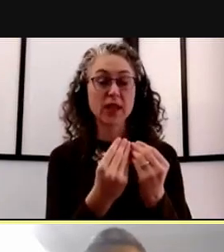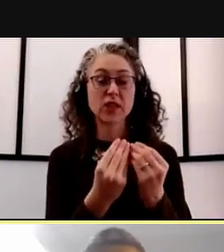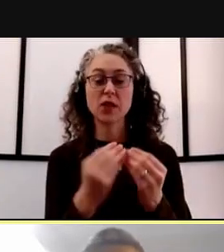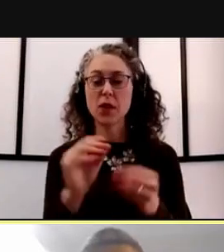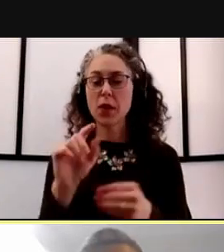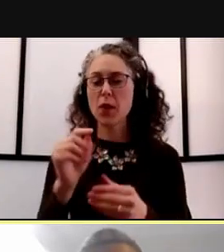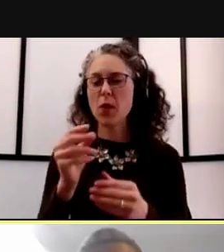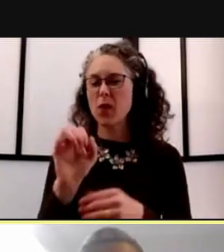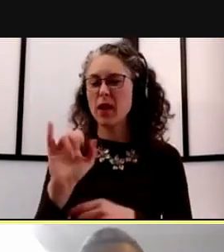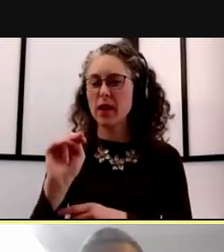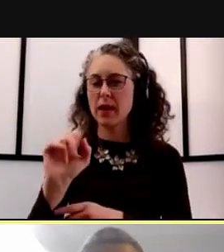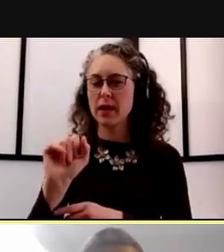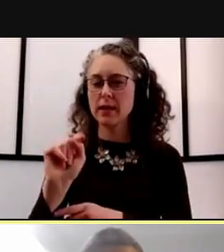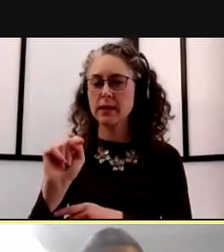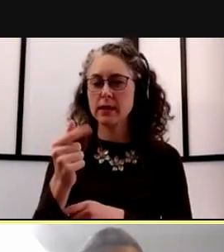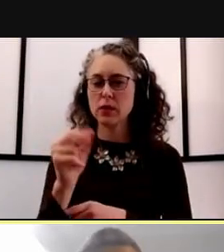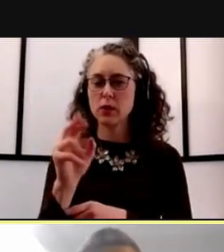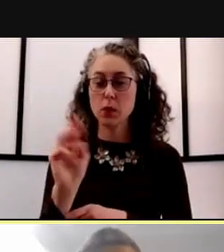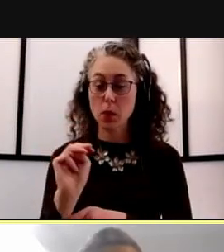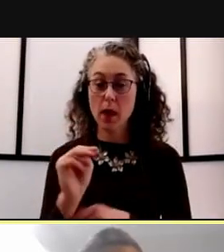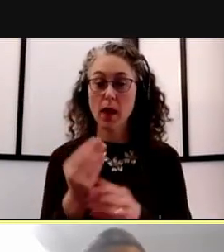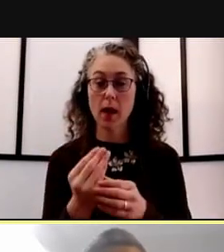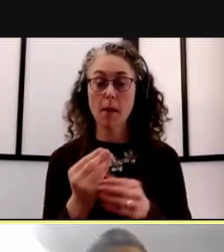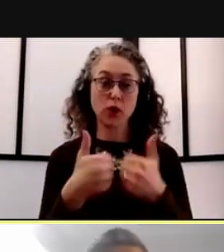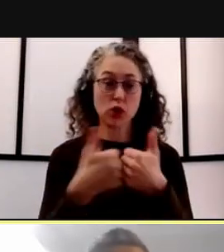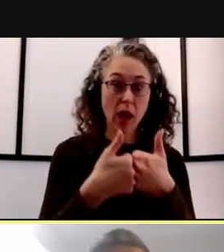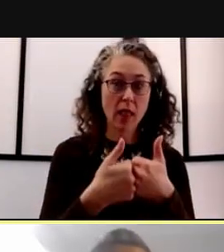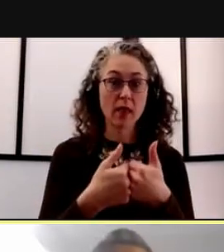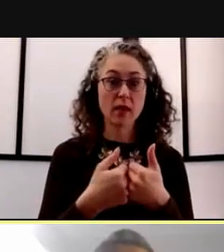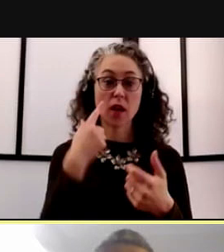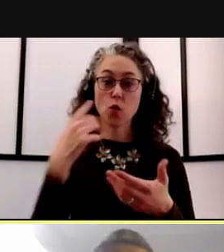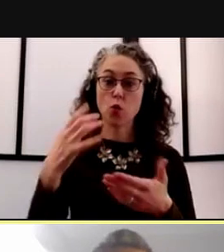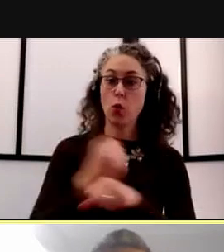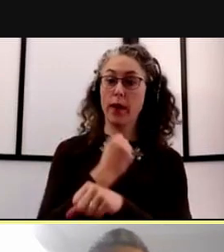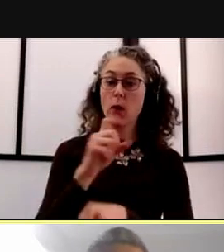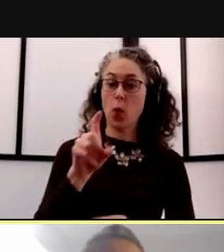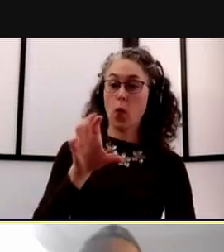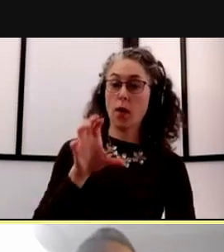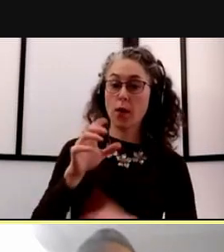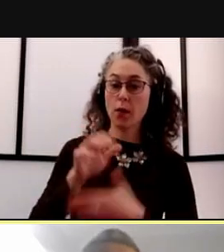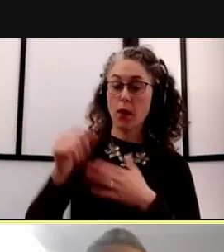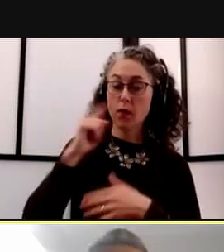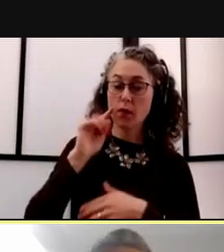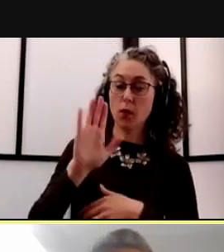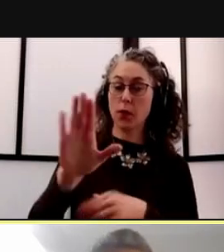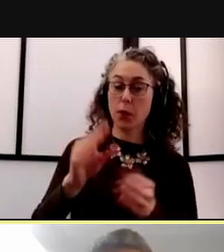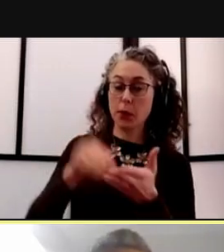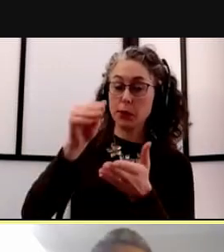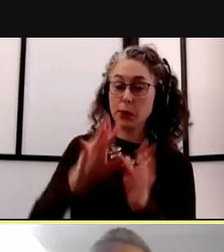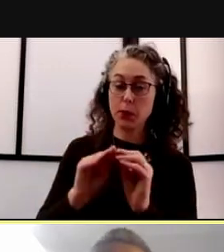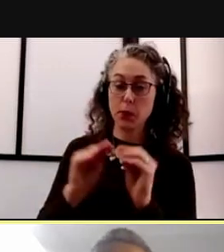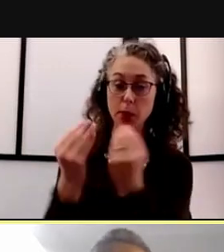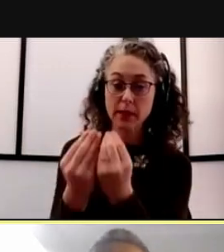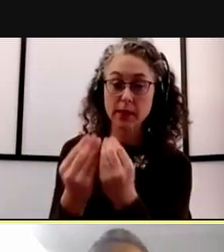and get $100 for your organization. And finally, students can win $40 in Blue Bucks